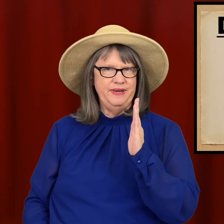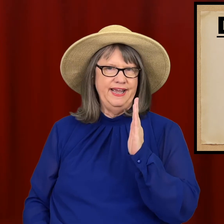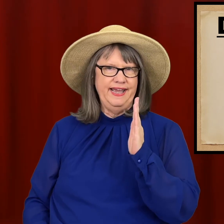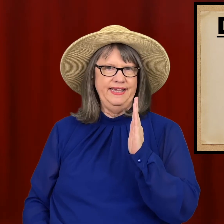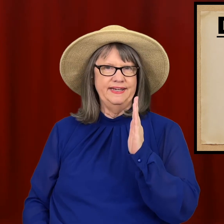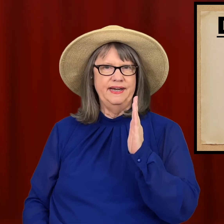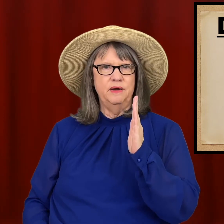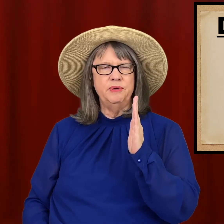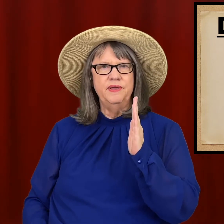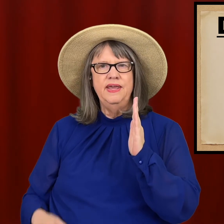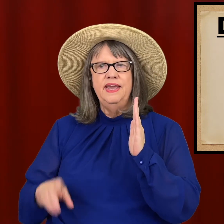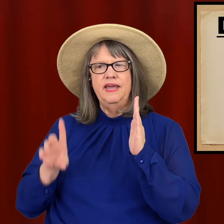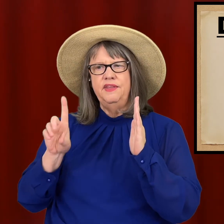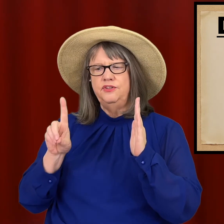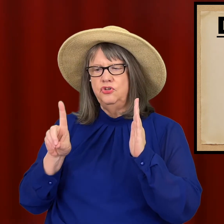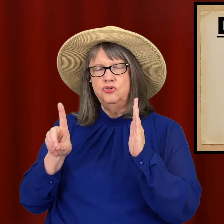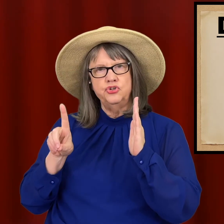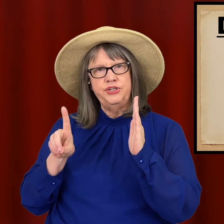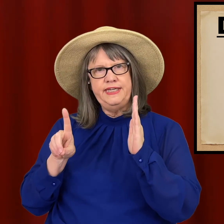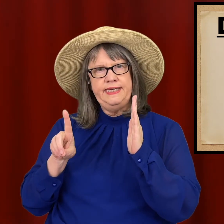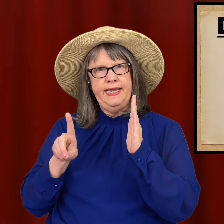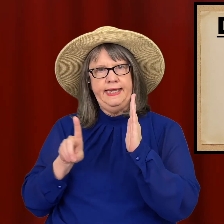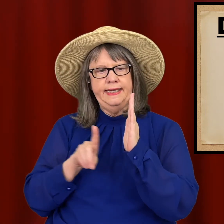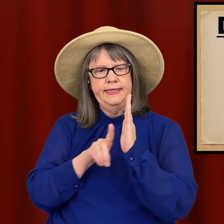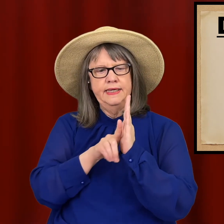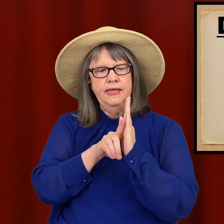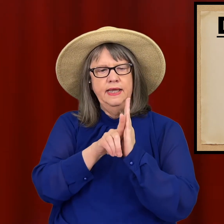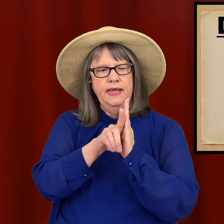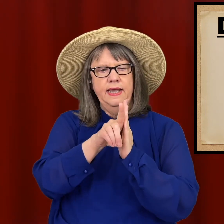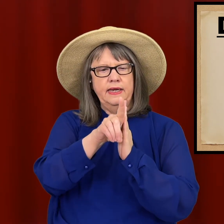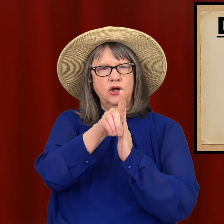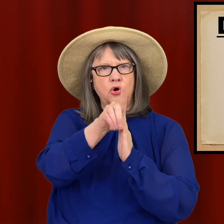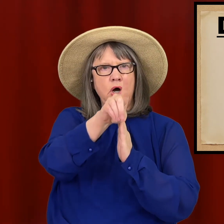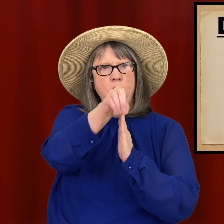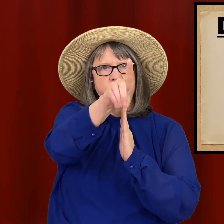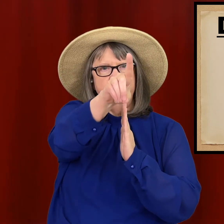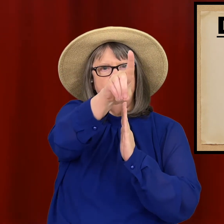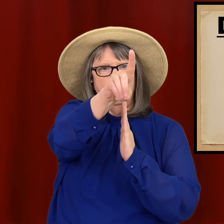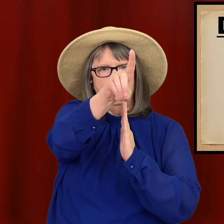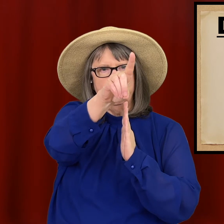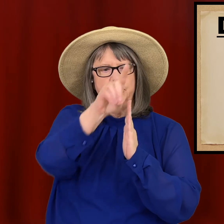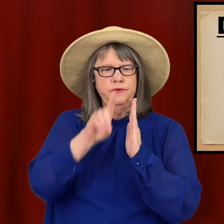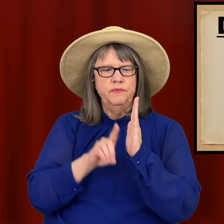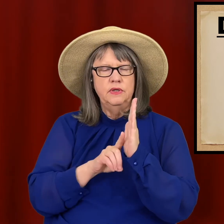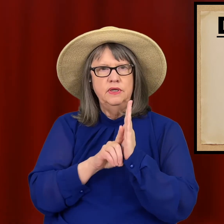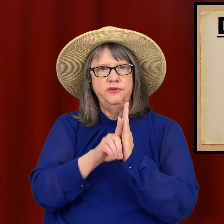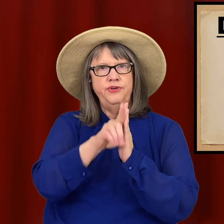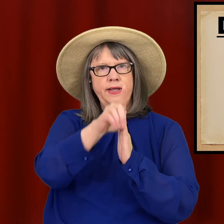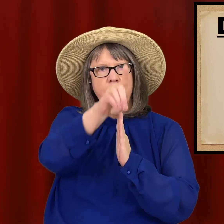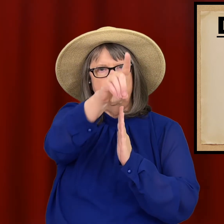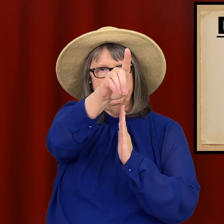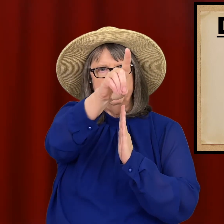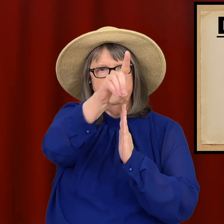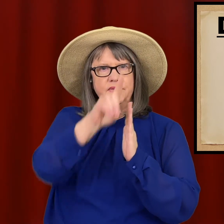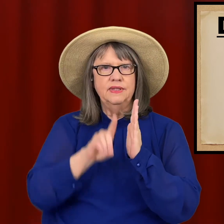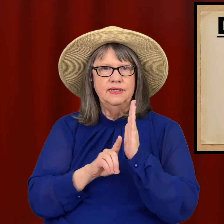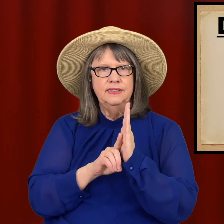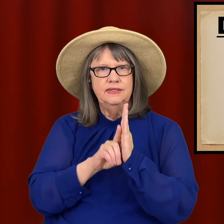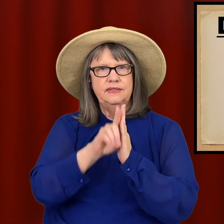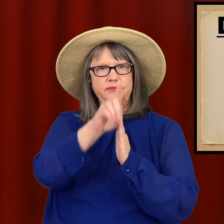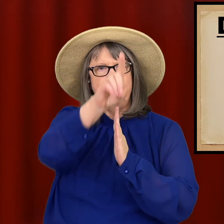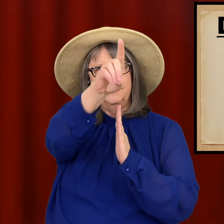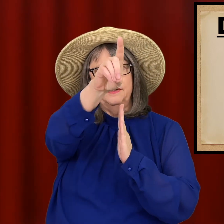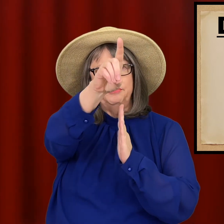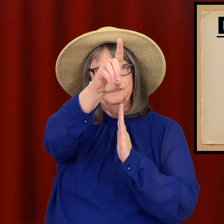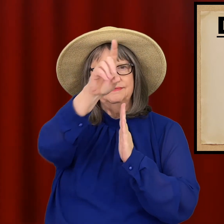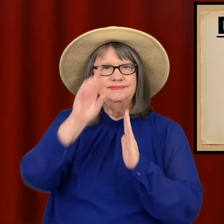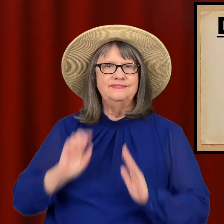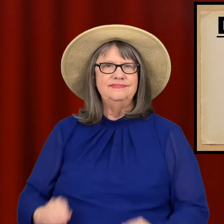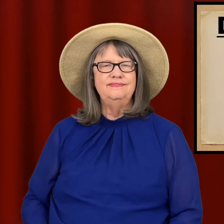hand up and then use your D hand and go up and forward. DEVELOP. DEVELOP.